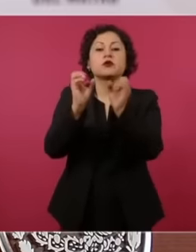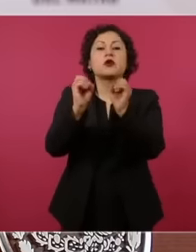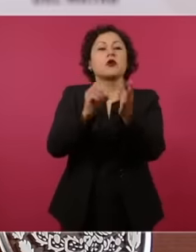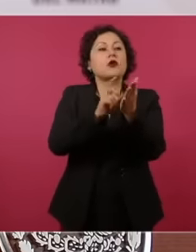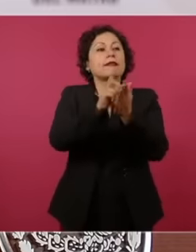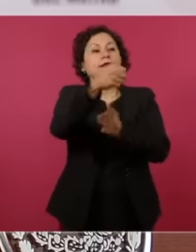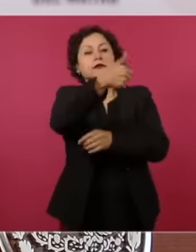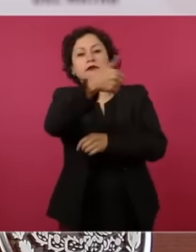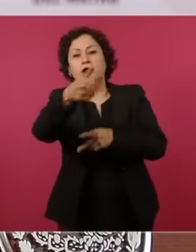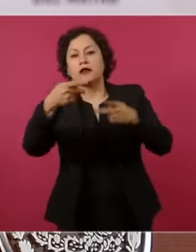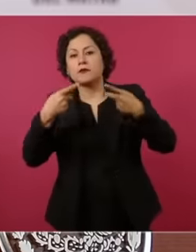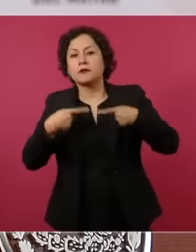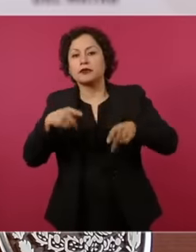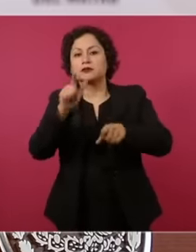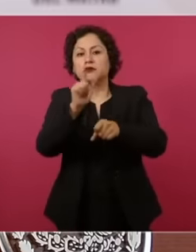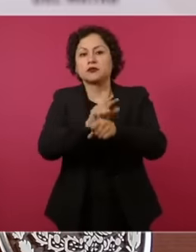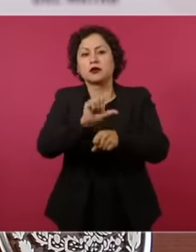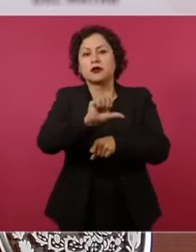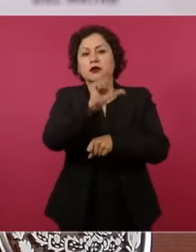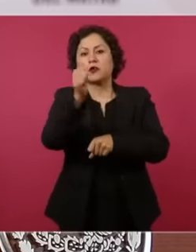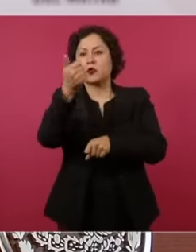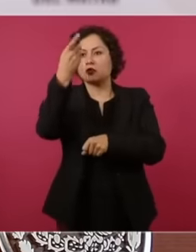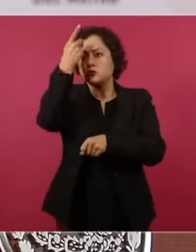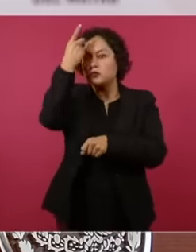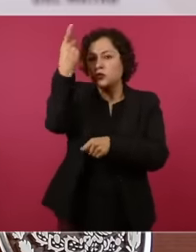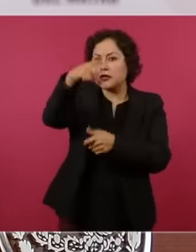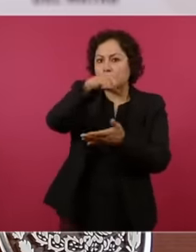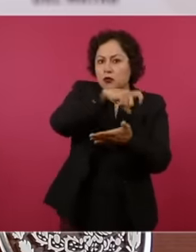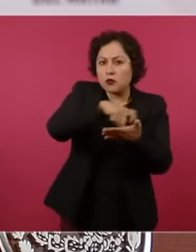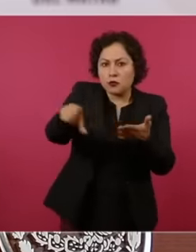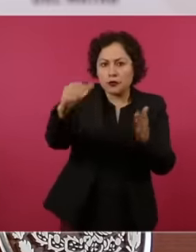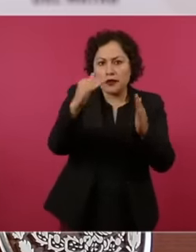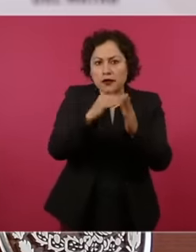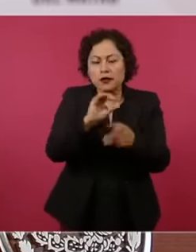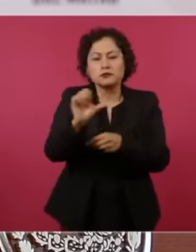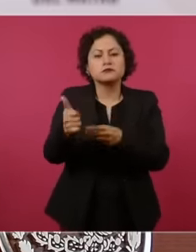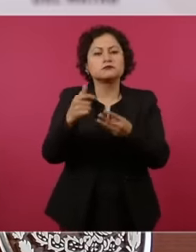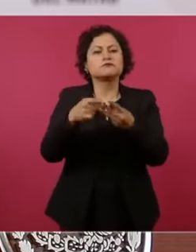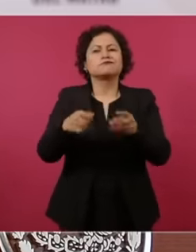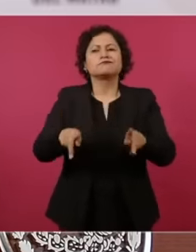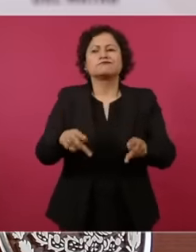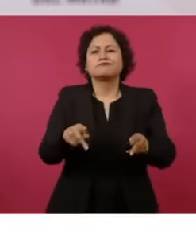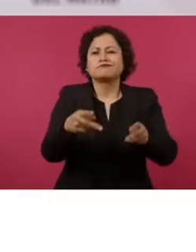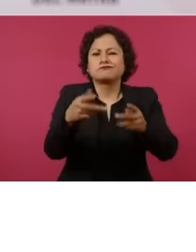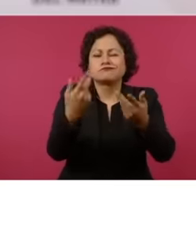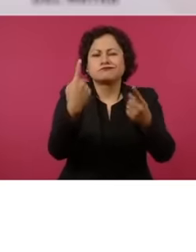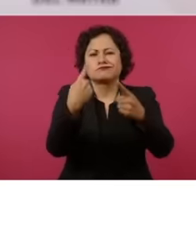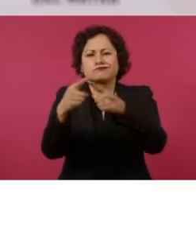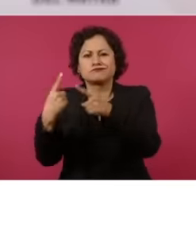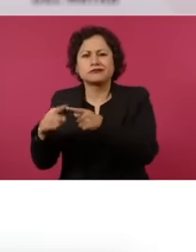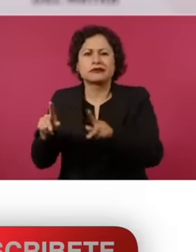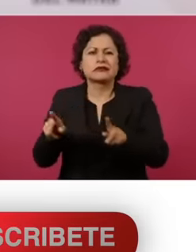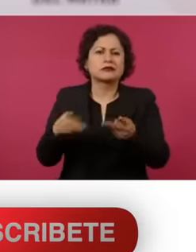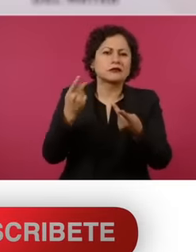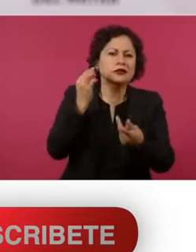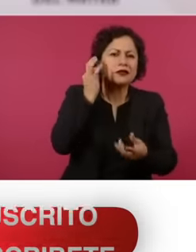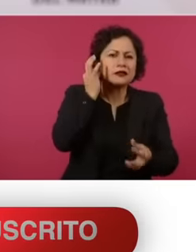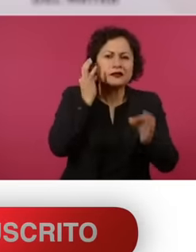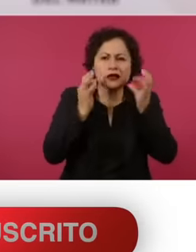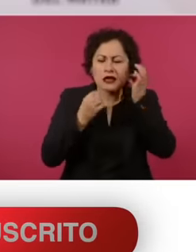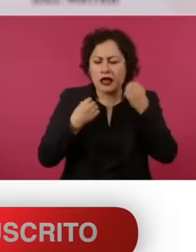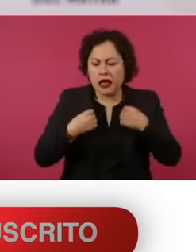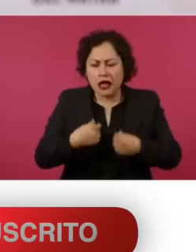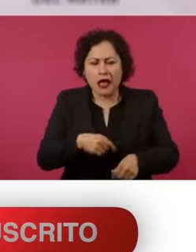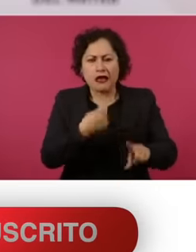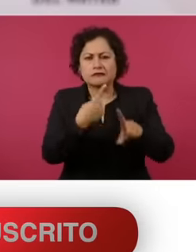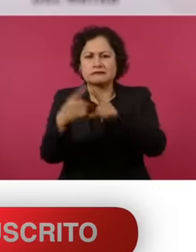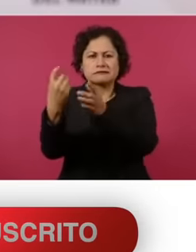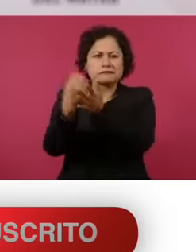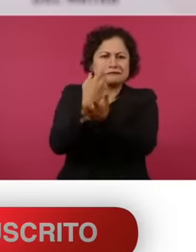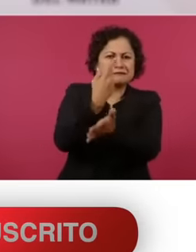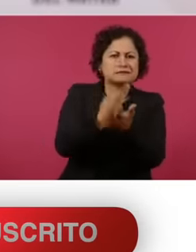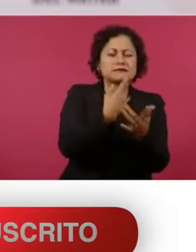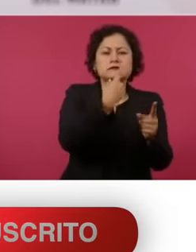real estate, real estate development, marketing of stones. precious metals jewelry art auctions